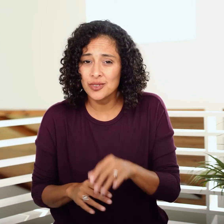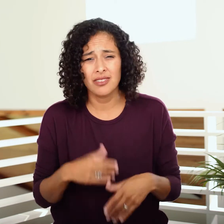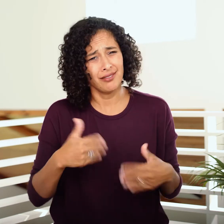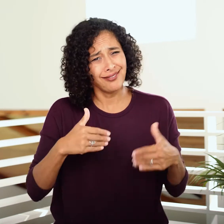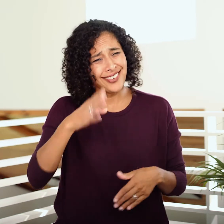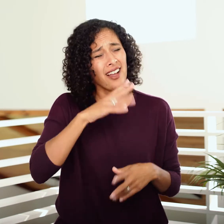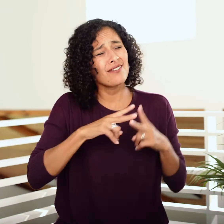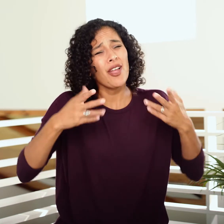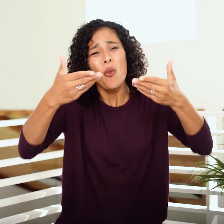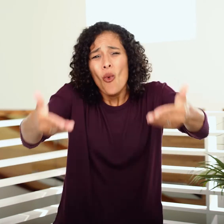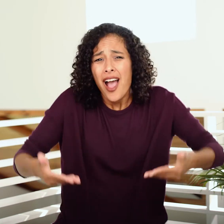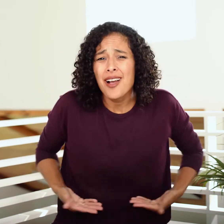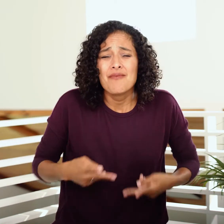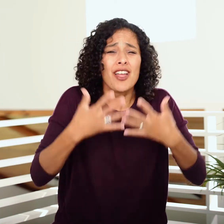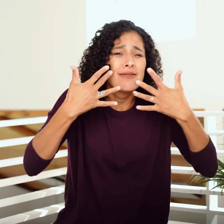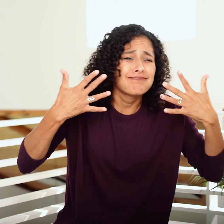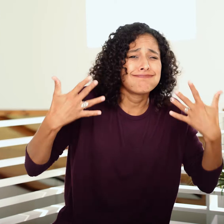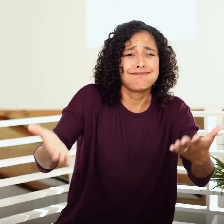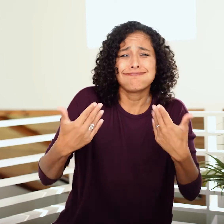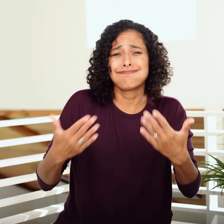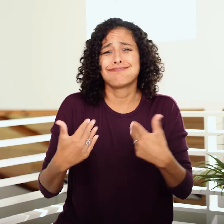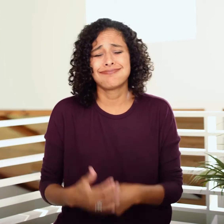God is so welcoming and hospitable!